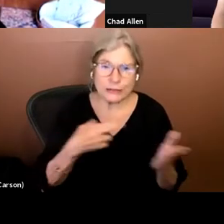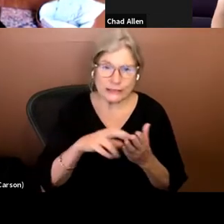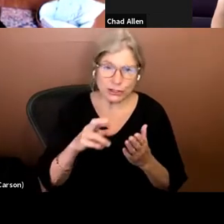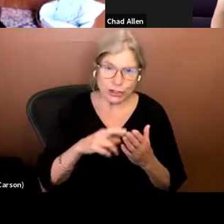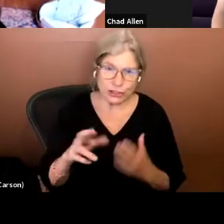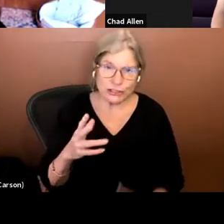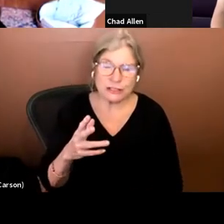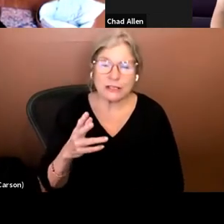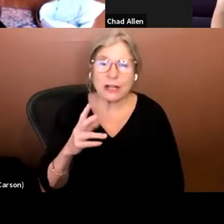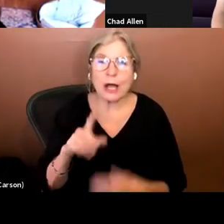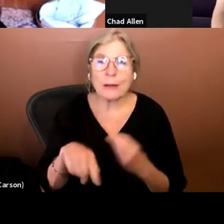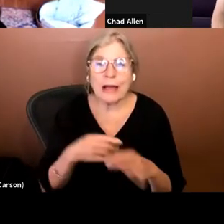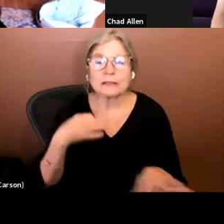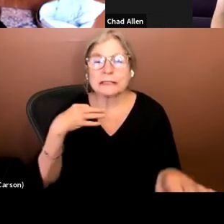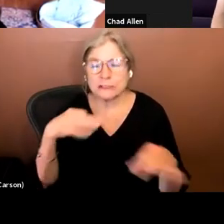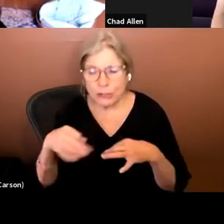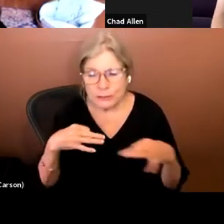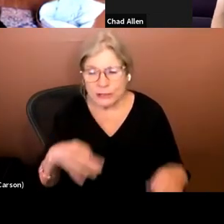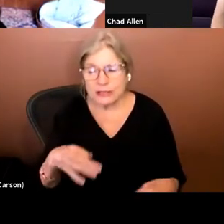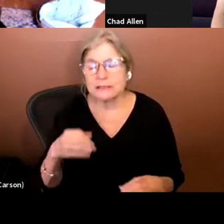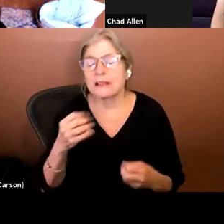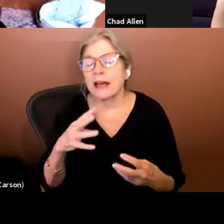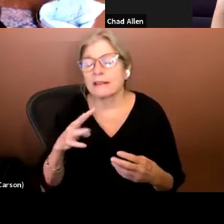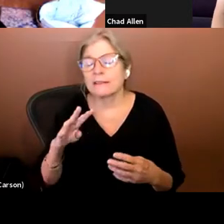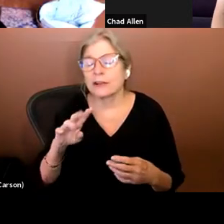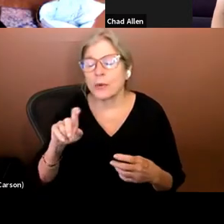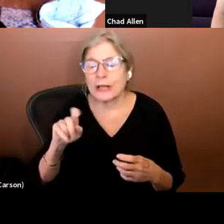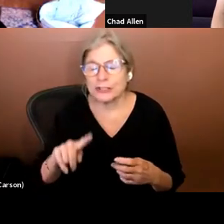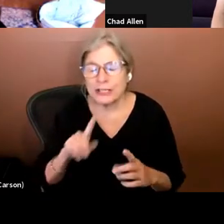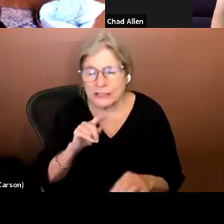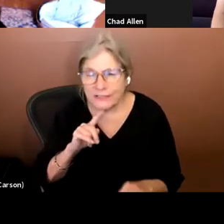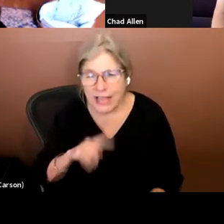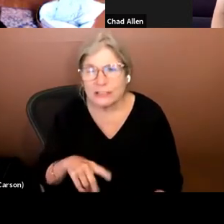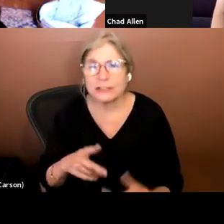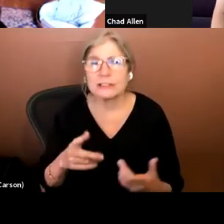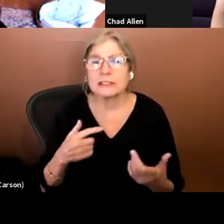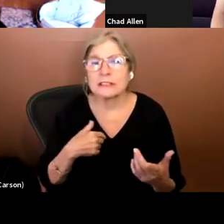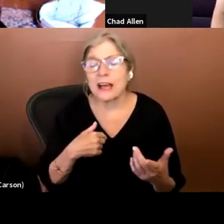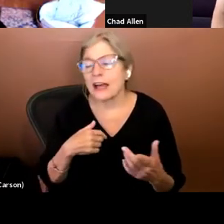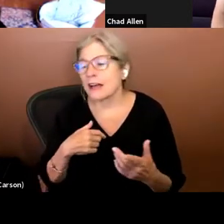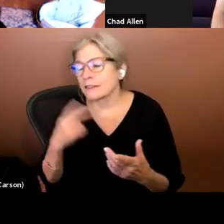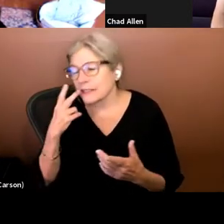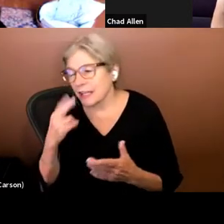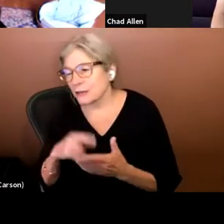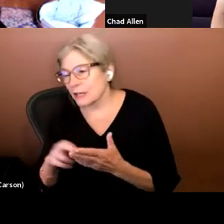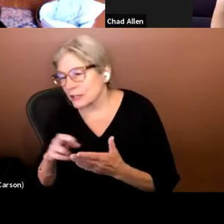about description, a lot of questionnaires, been privy to the research and DRIMENT development